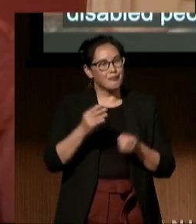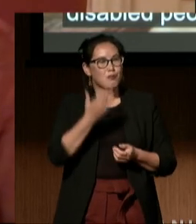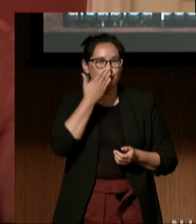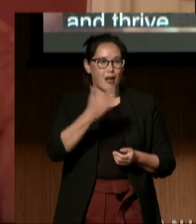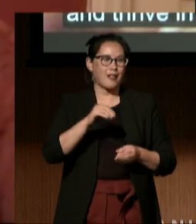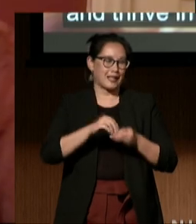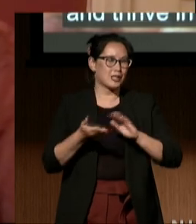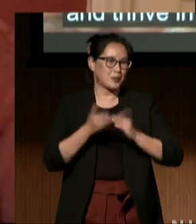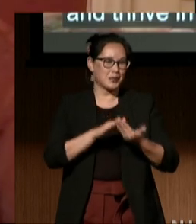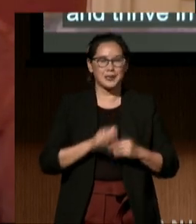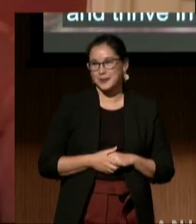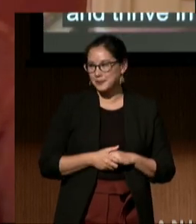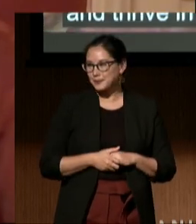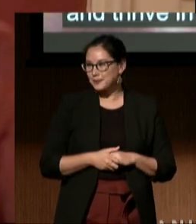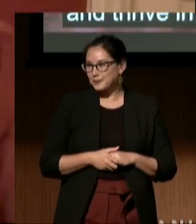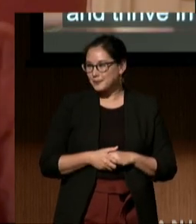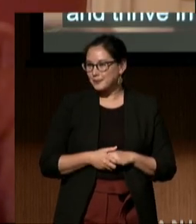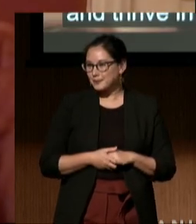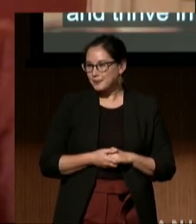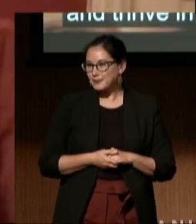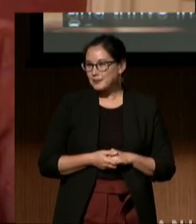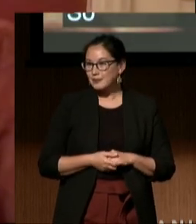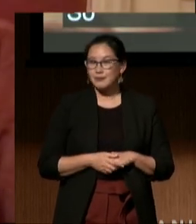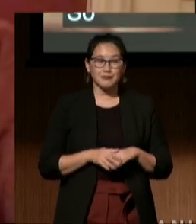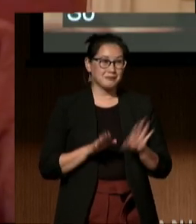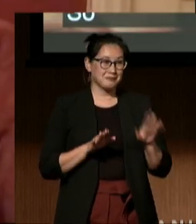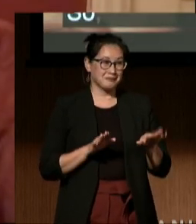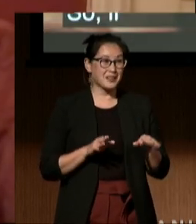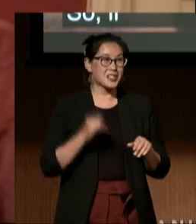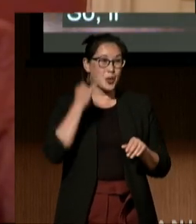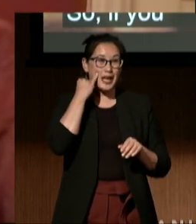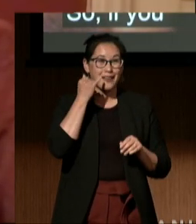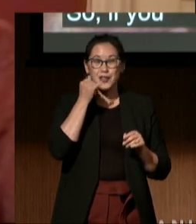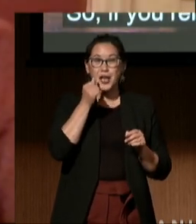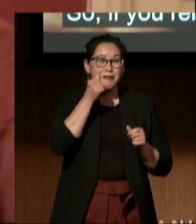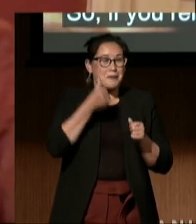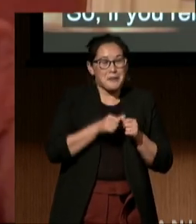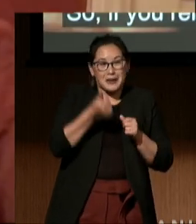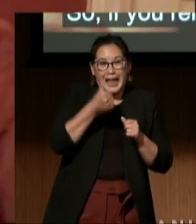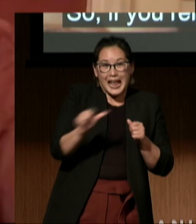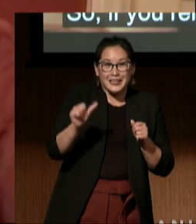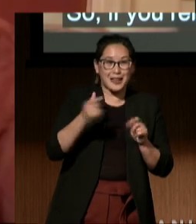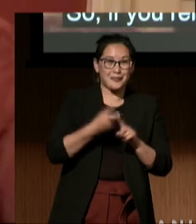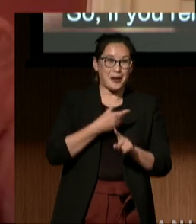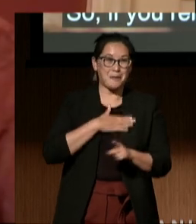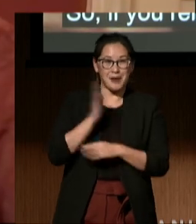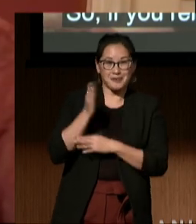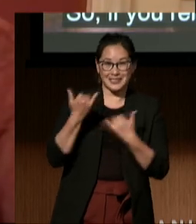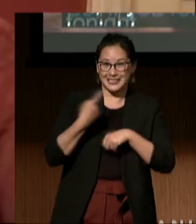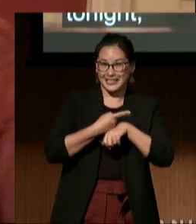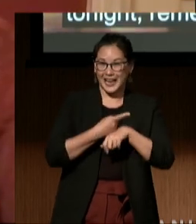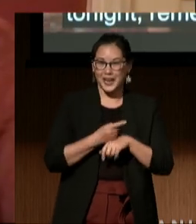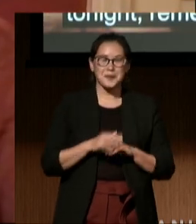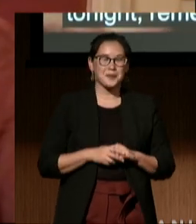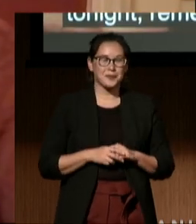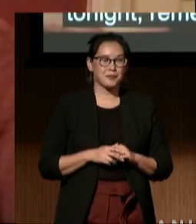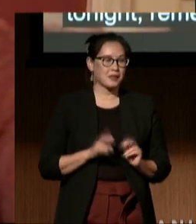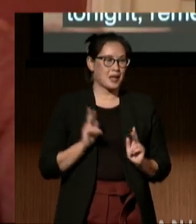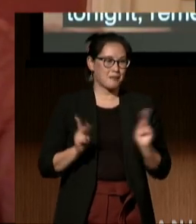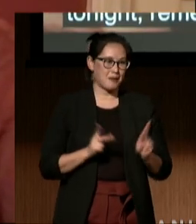So if you remember anything from my speech tonight, remember this, people create policy,